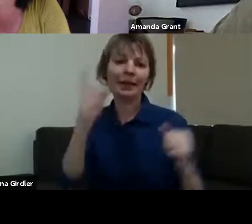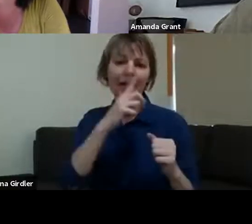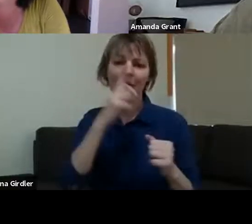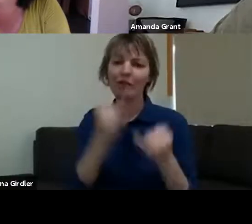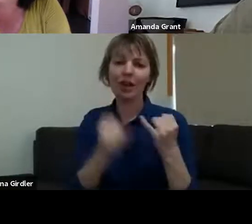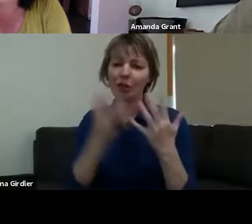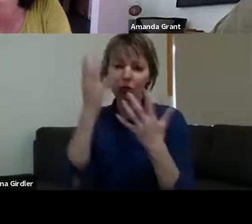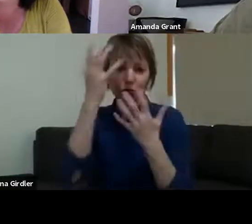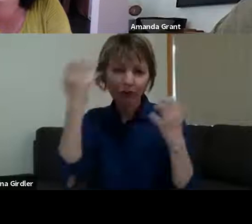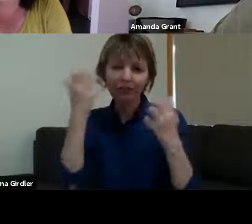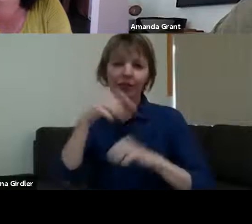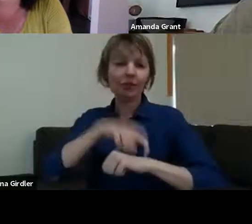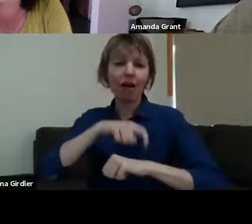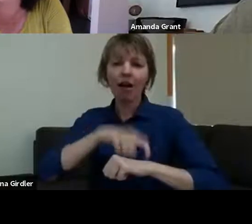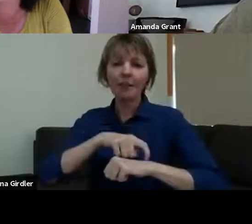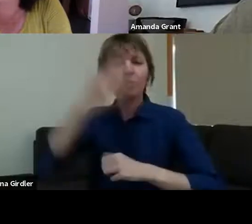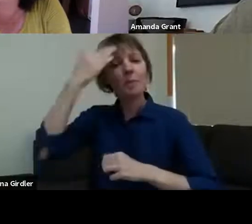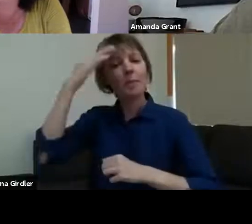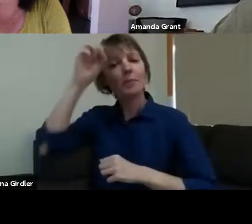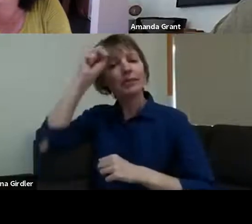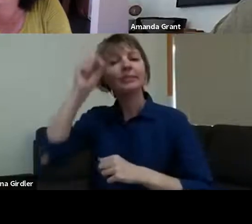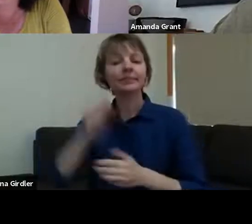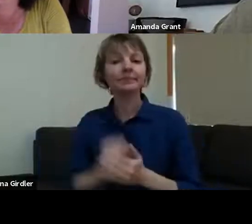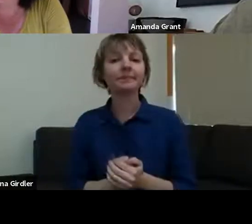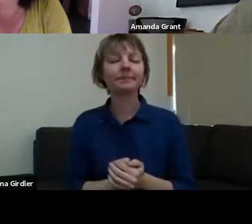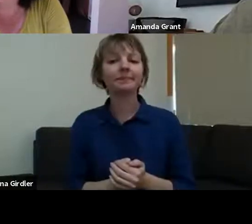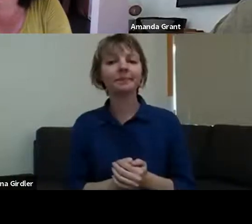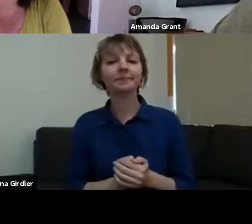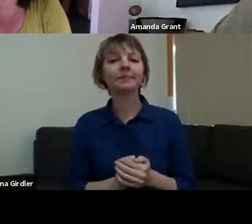are able to do - and I should point out the huge support we're getting